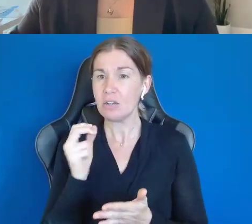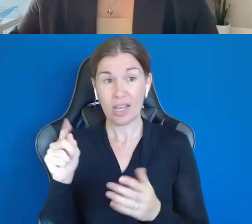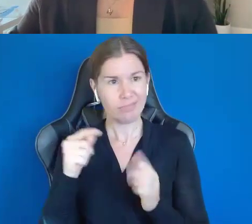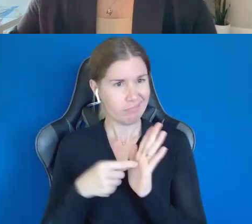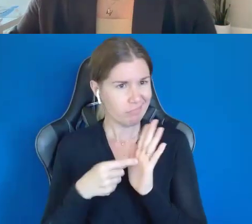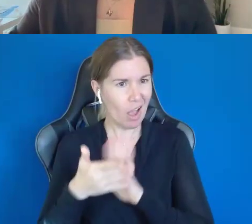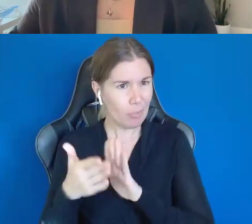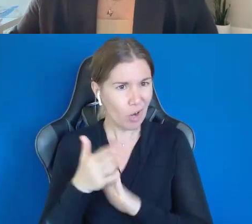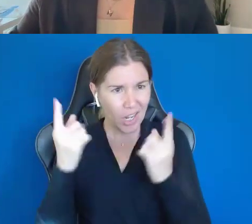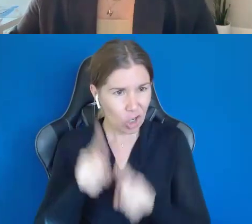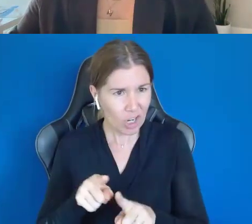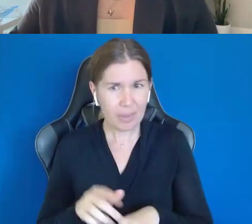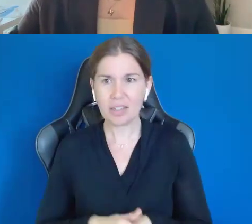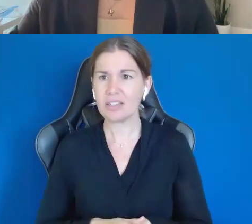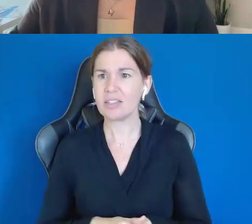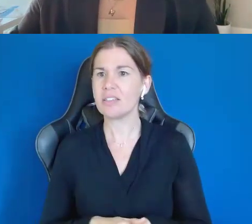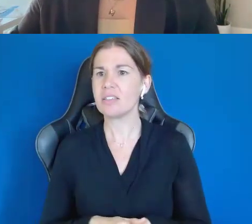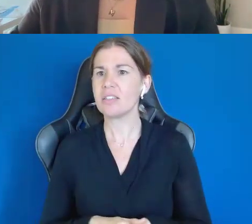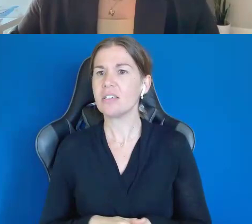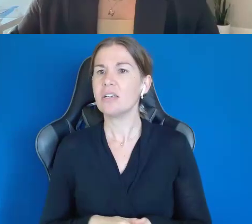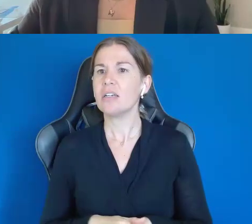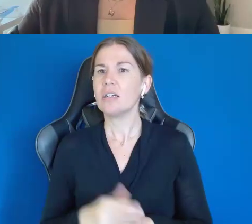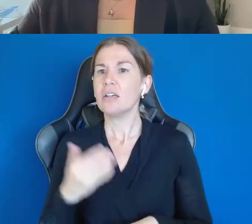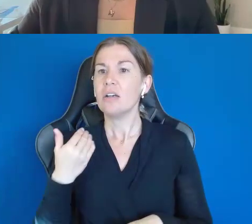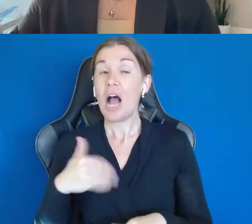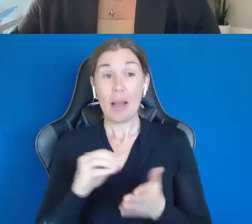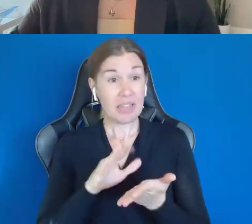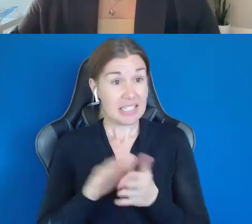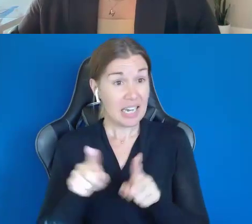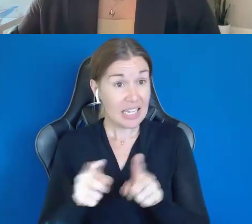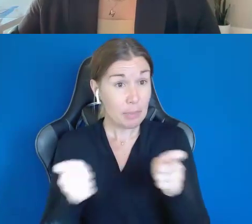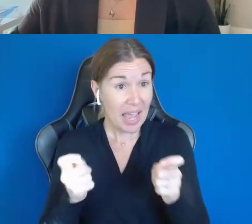If you look up, I'm listed as the manager, the registered agent.